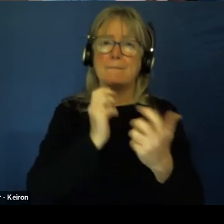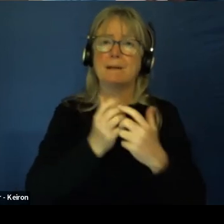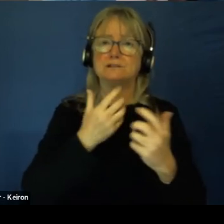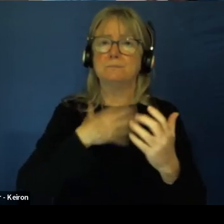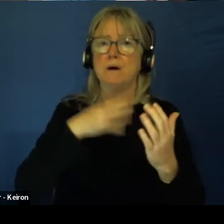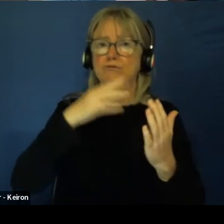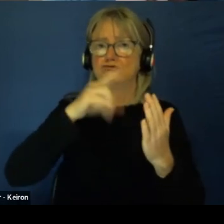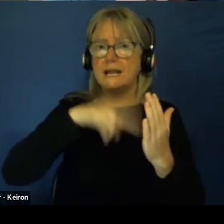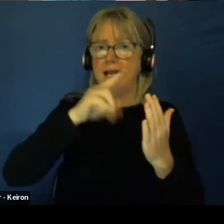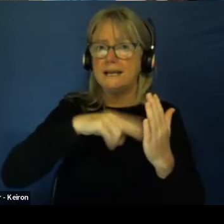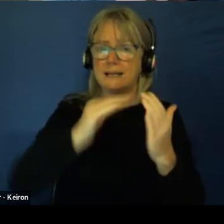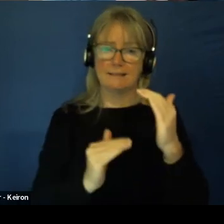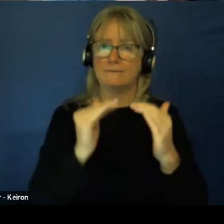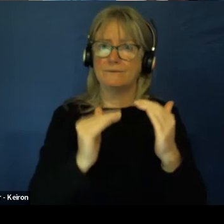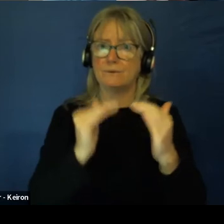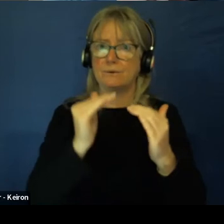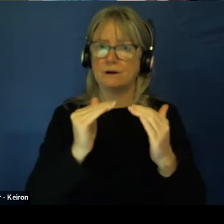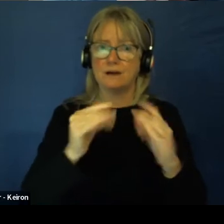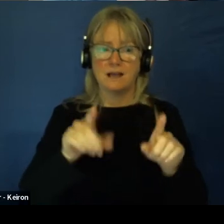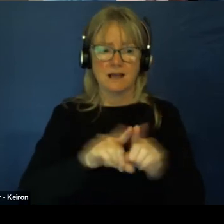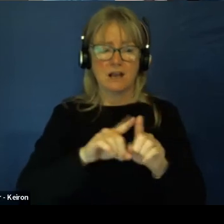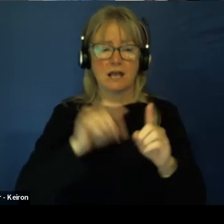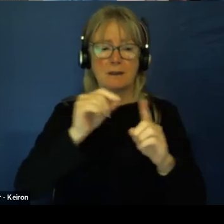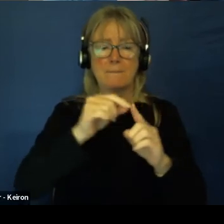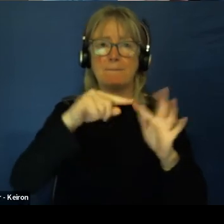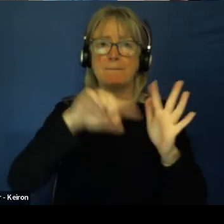paid away as a pirate suit.